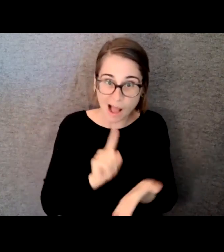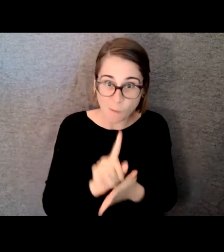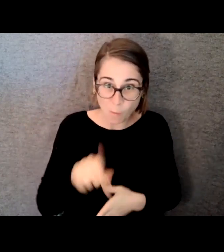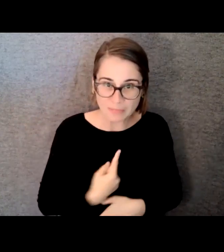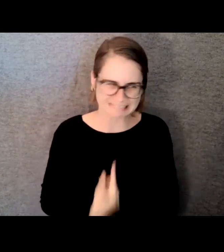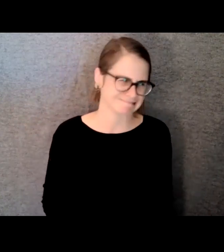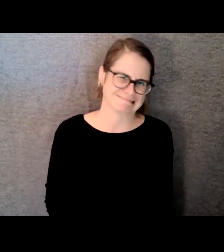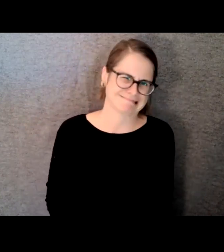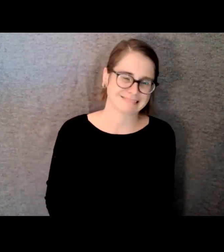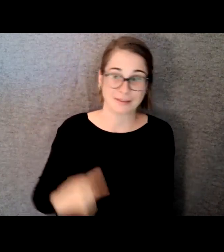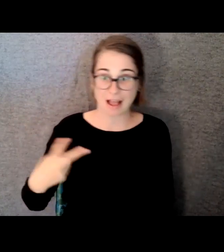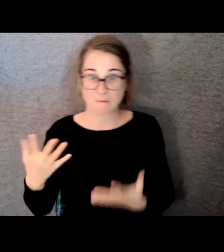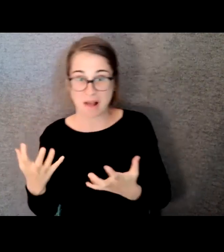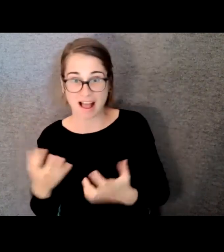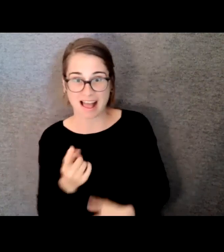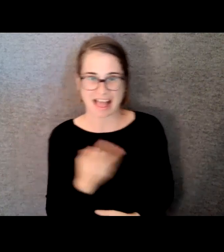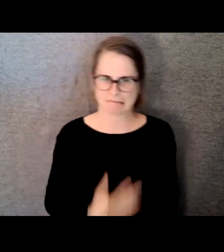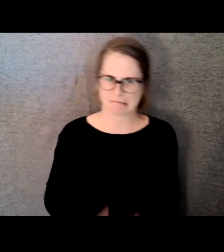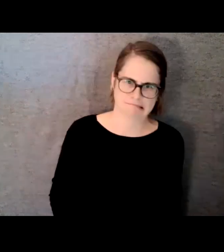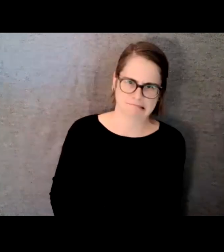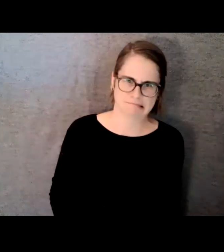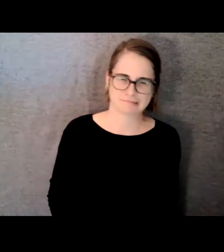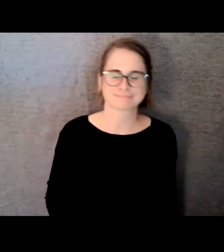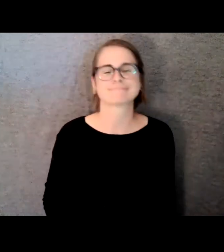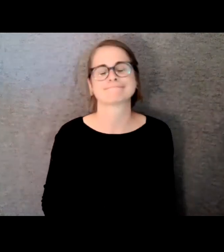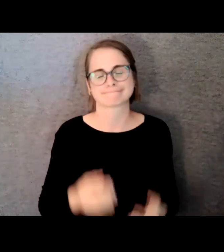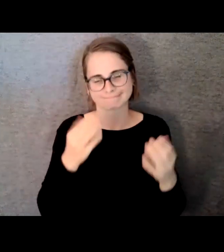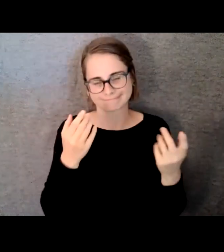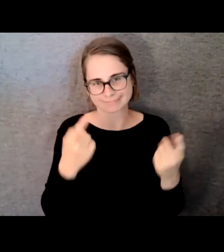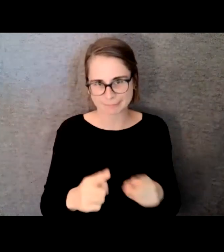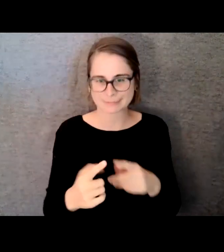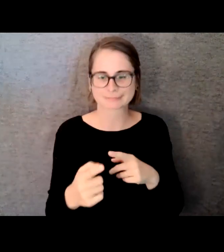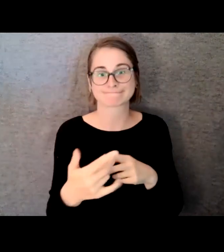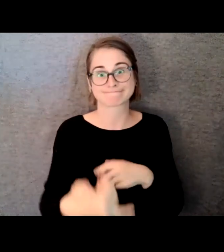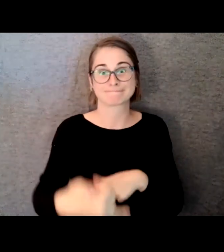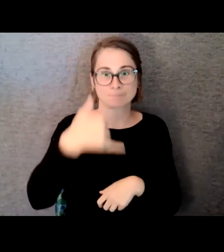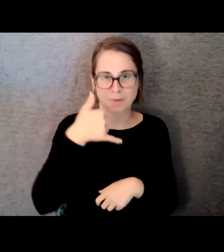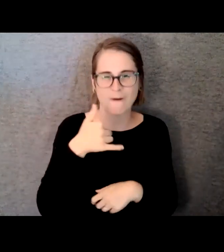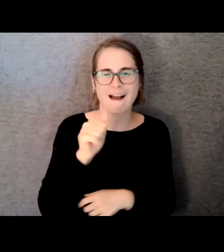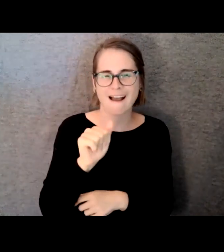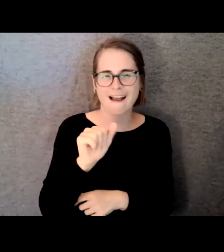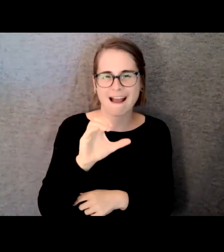called Acme Underground on Great Jones Street in the village and I went in with my guitar